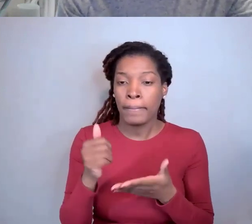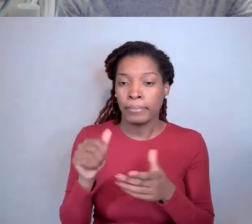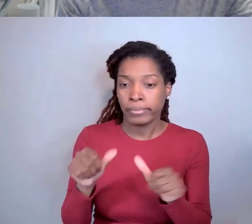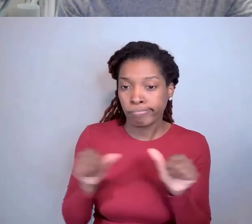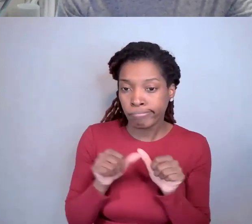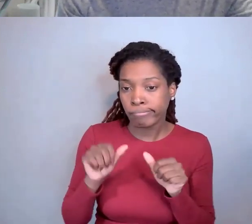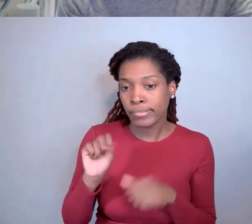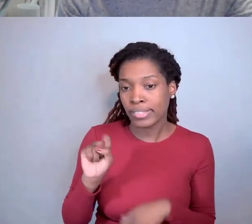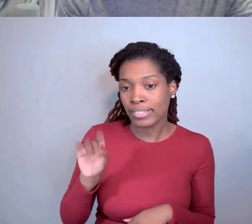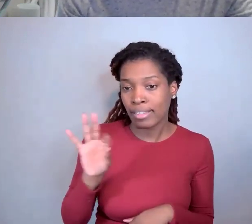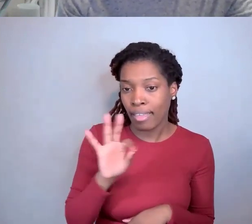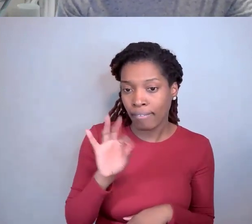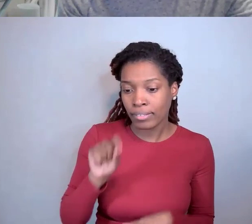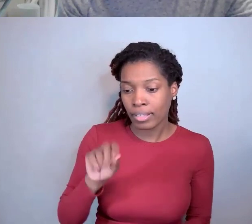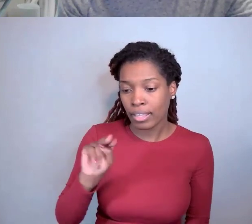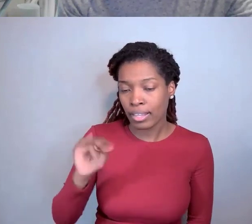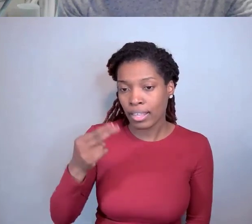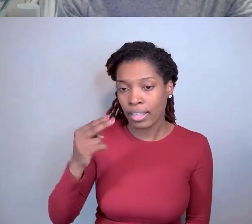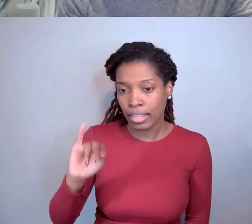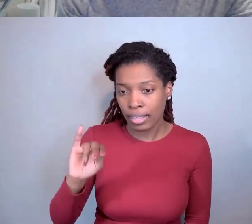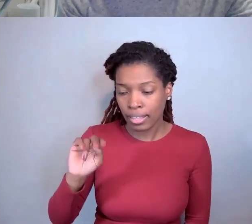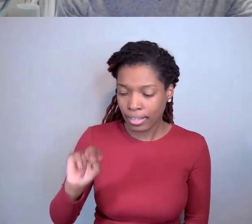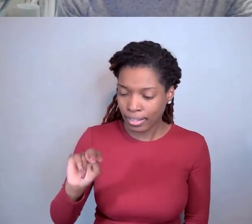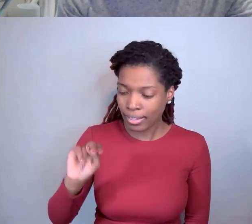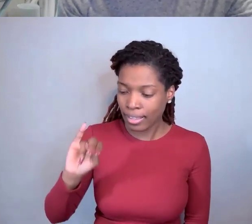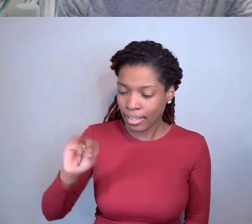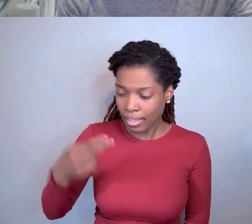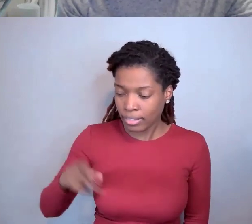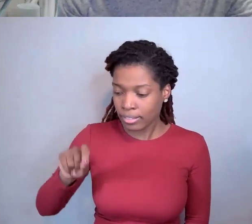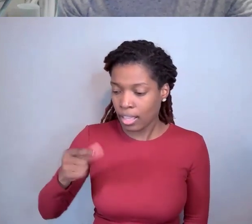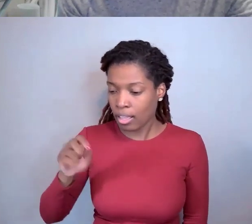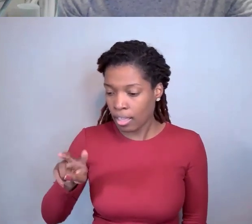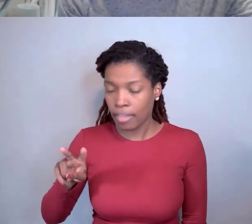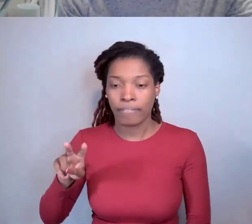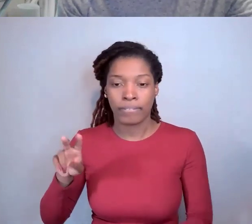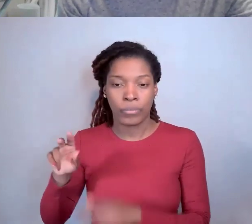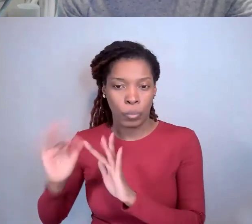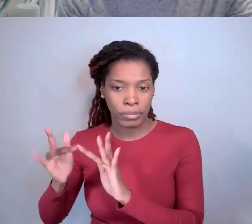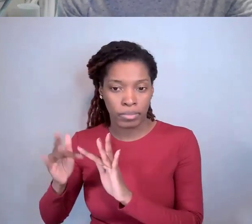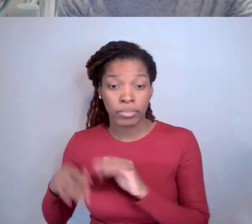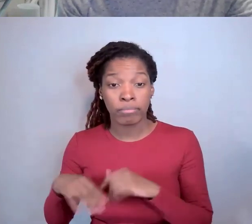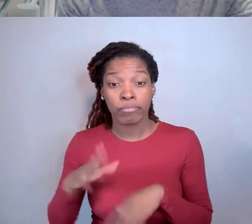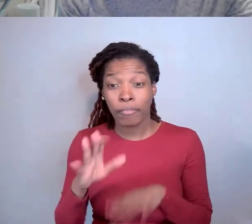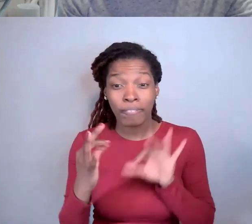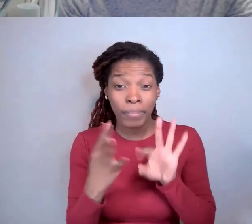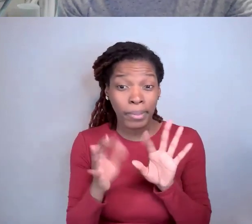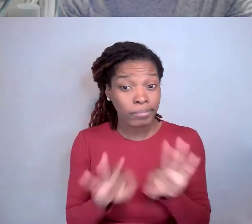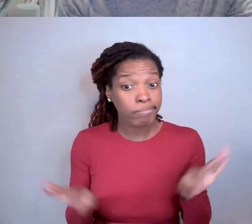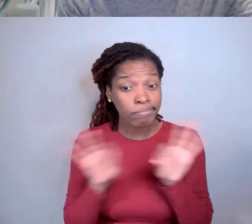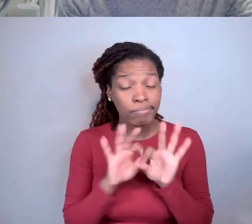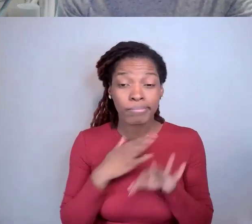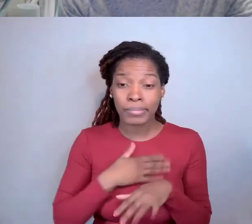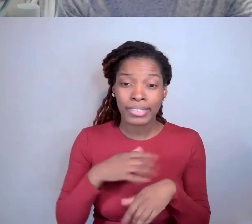Your feedback today is very important, so please take a moment to let us know what you thought by clicking on the session feedback button